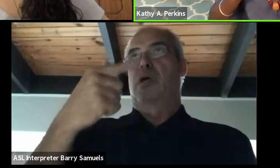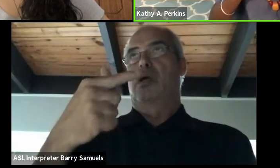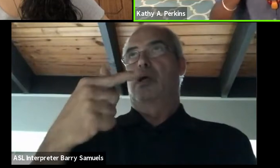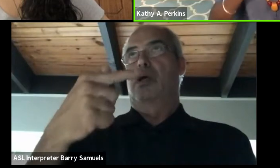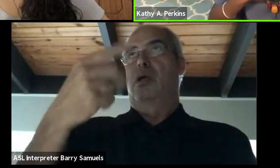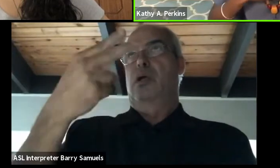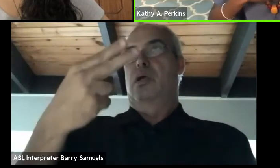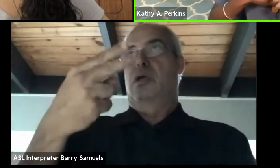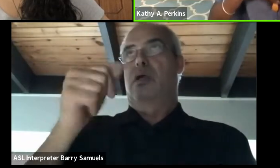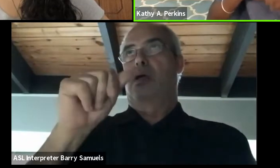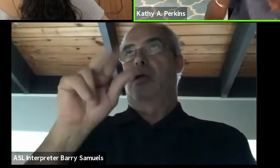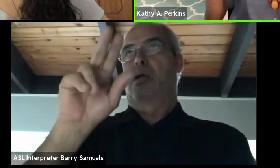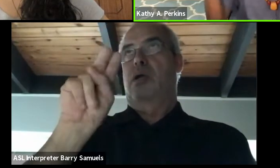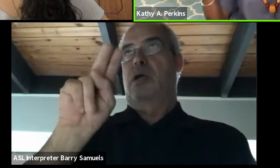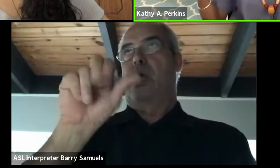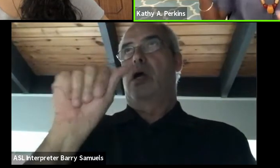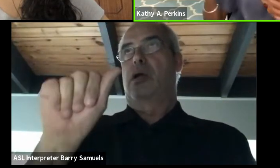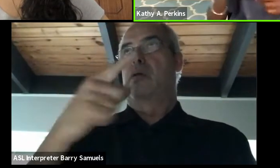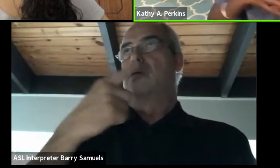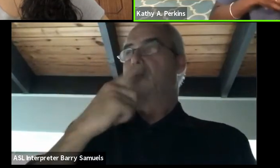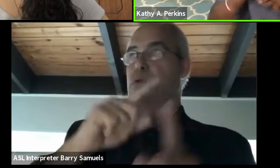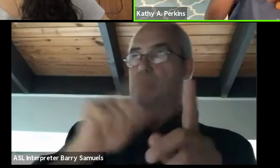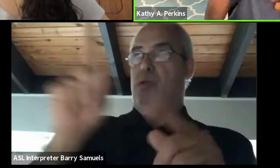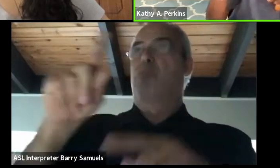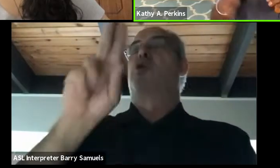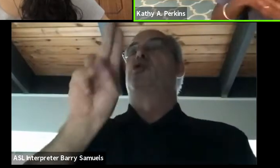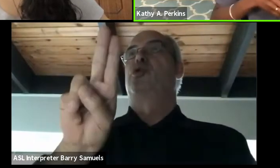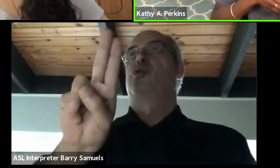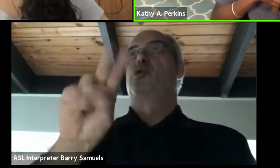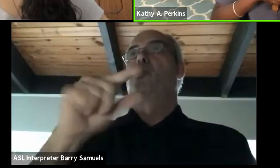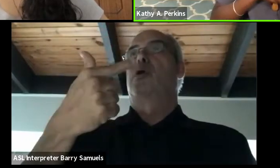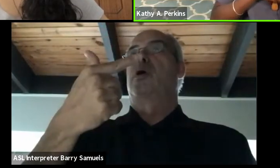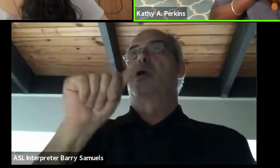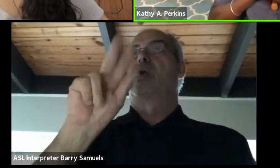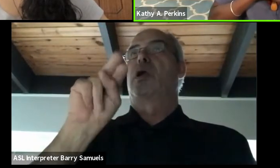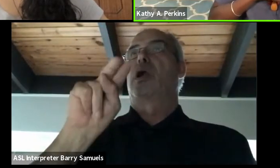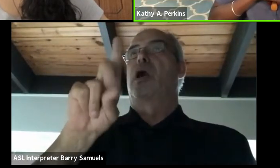She was on a Fulbright like, oh, come to Uganda. And you're like, you need to meet so-and-so.